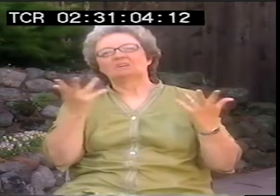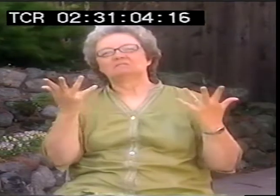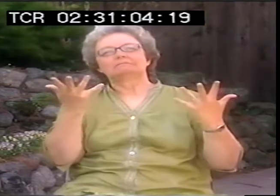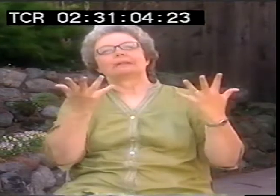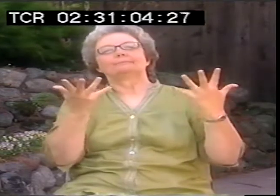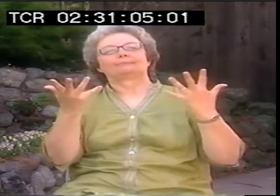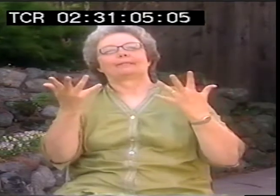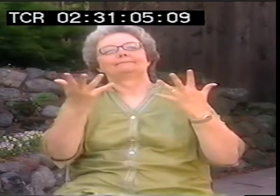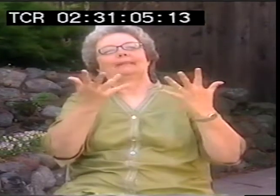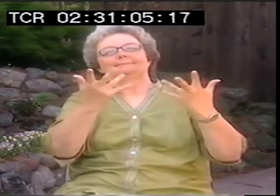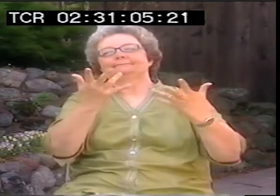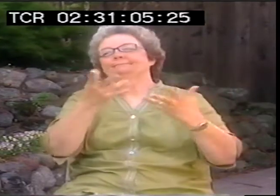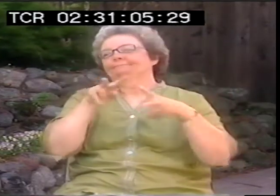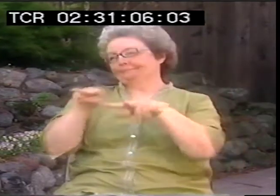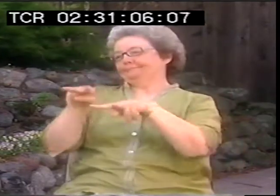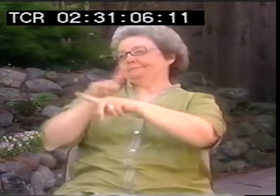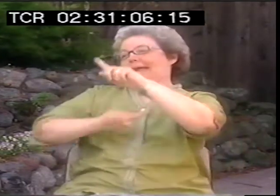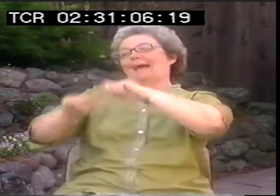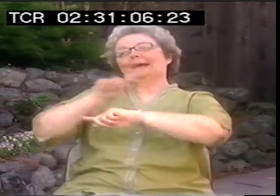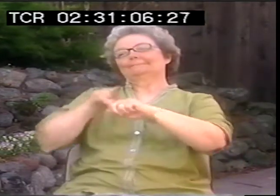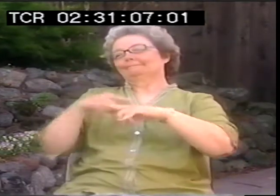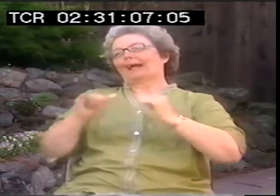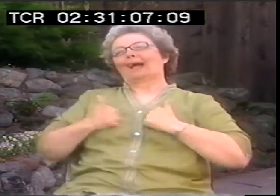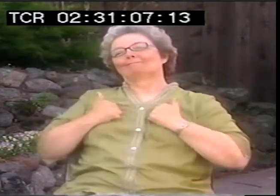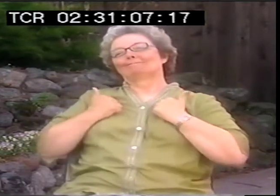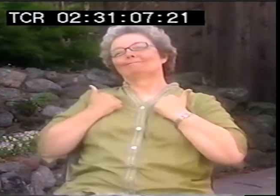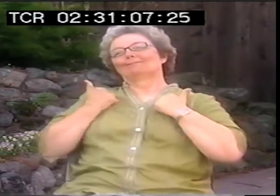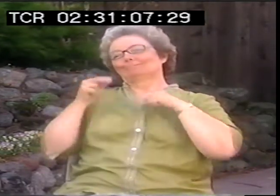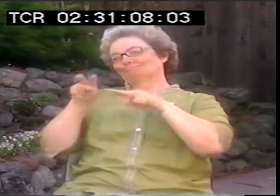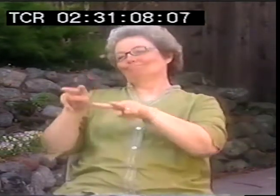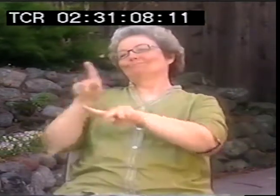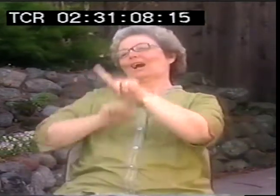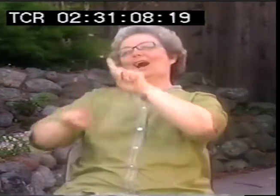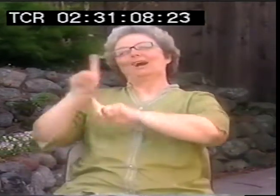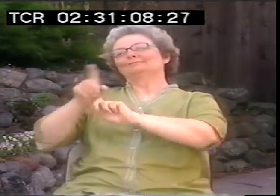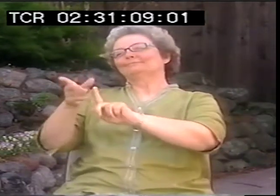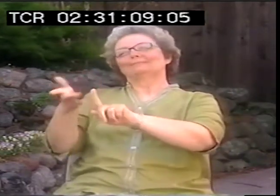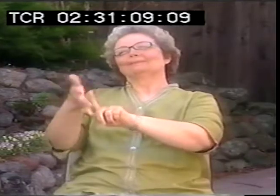black people even do that. They try to masquerade as white people or something just to survive. And it's the same thing.